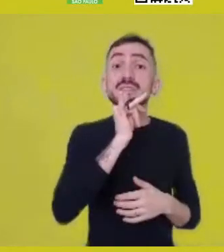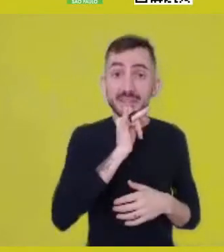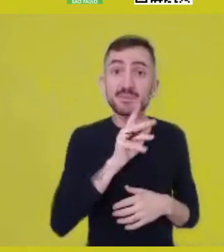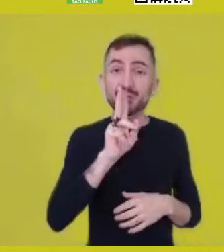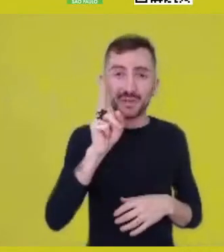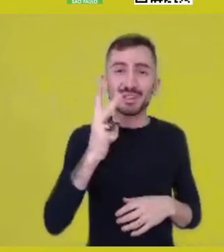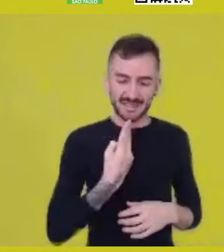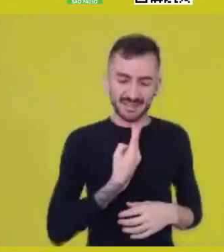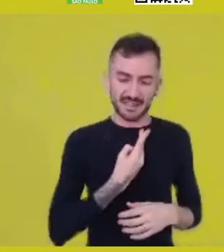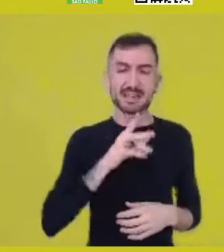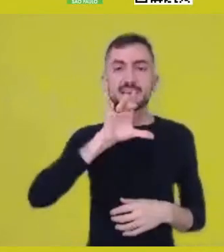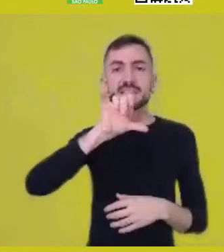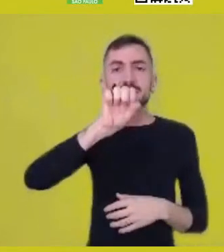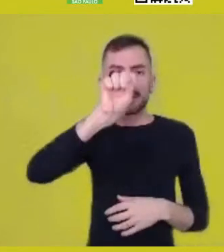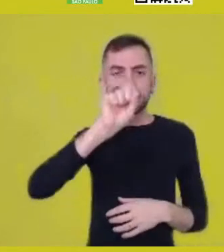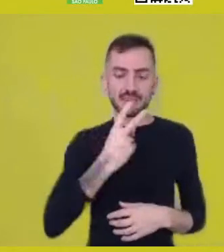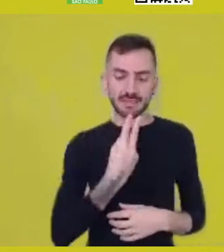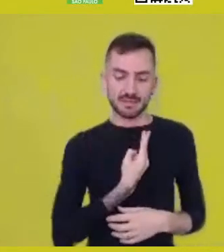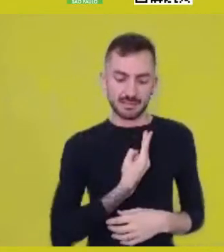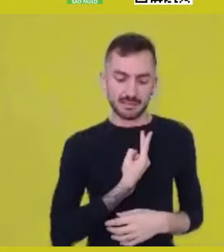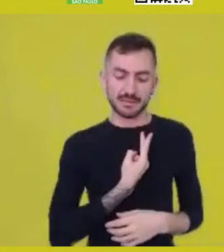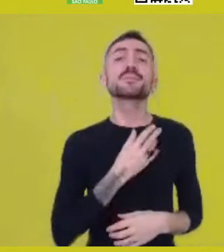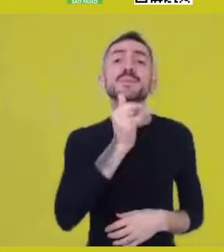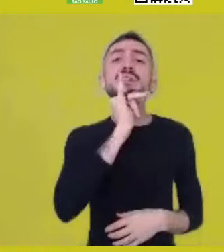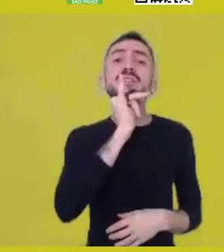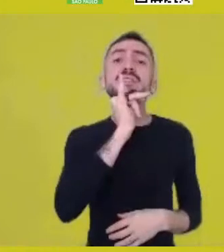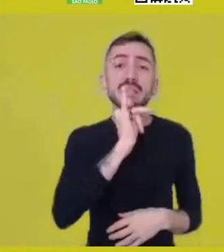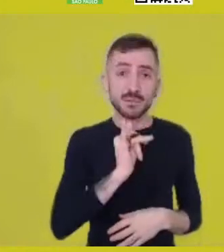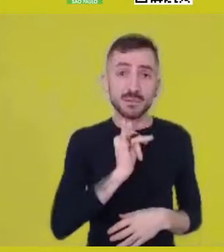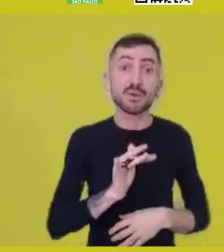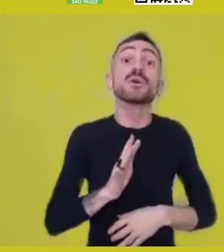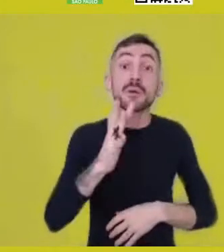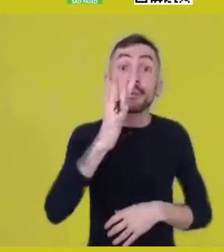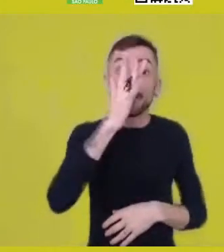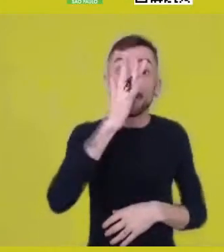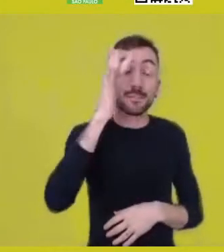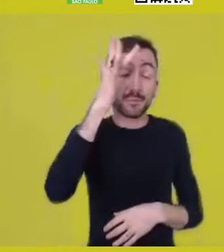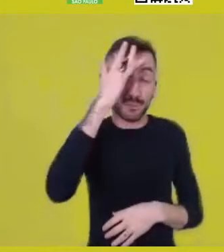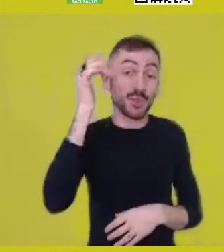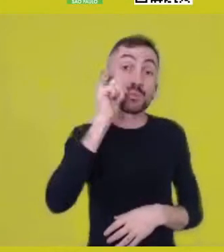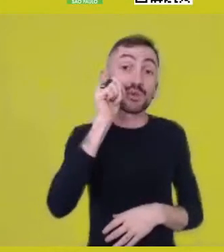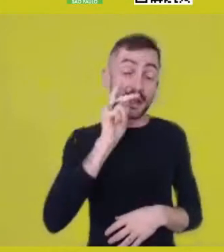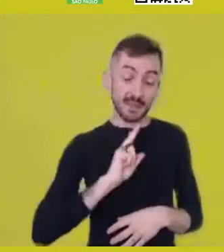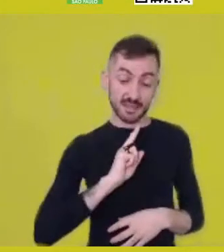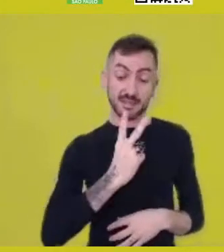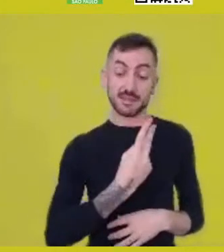When a trans woman says, “I am a woman”, she says it from the heart,